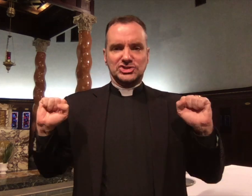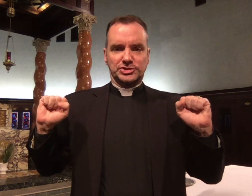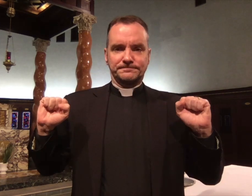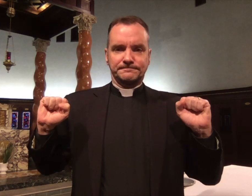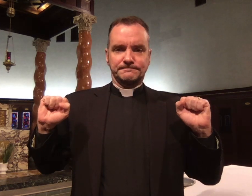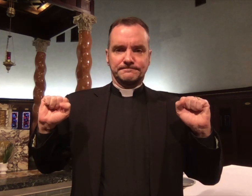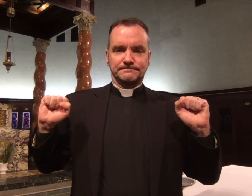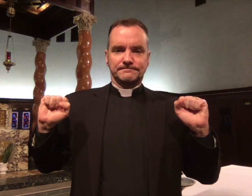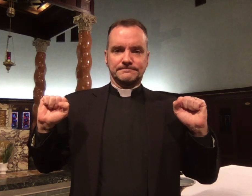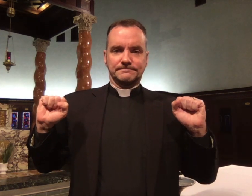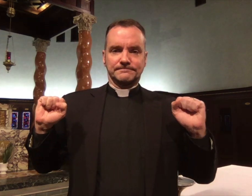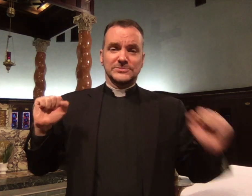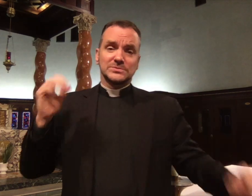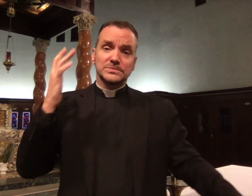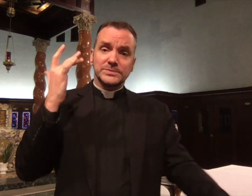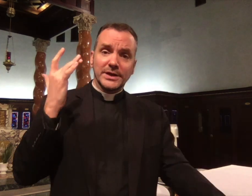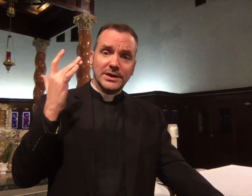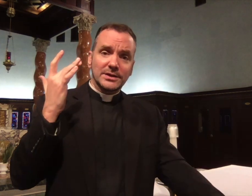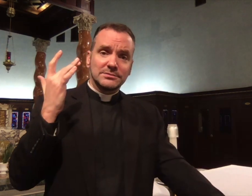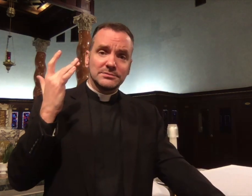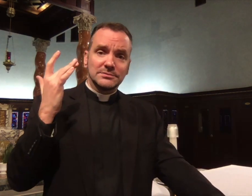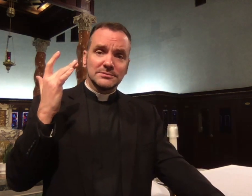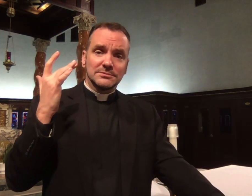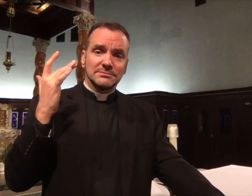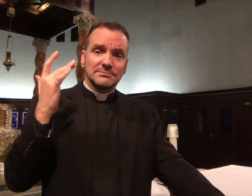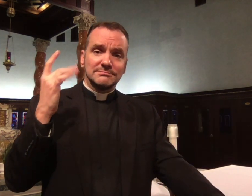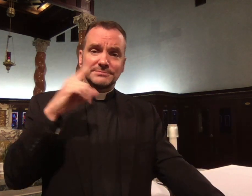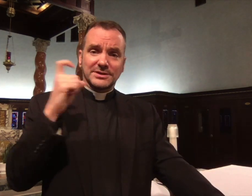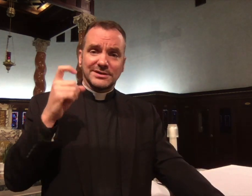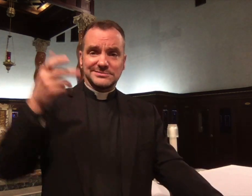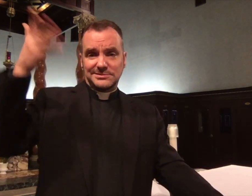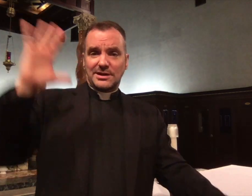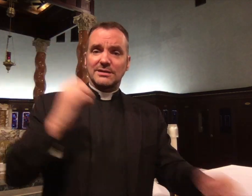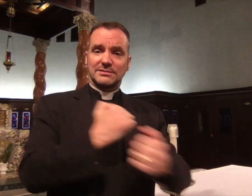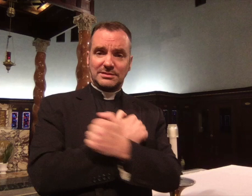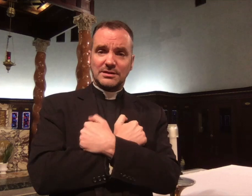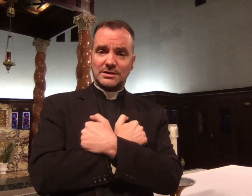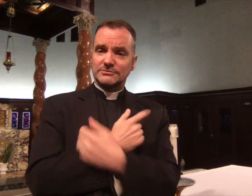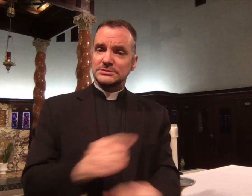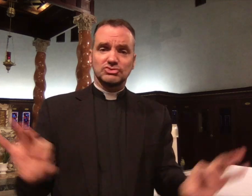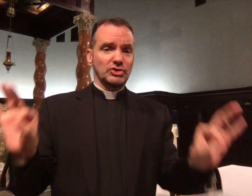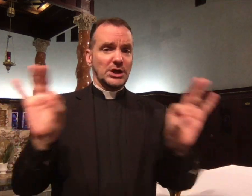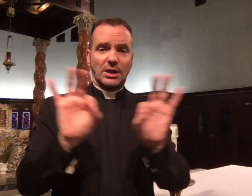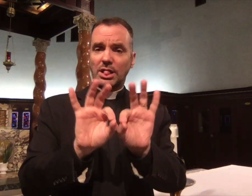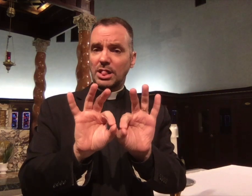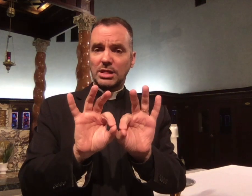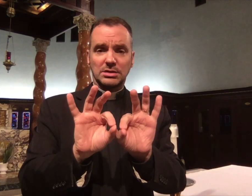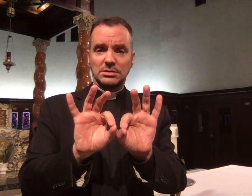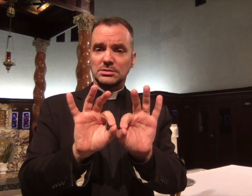Wow, what an amazing gift of salvation. He did that because God's love is real.